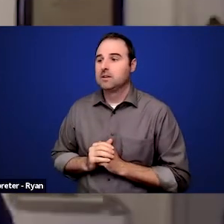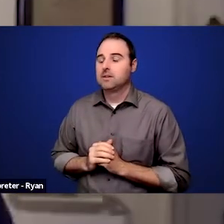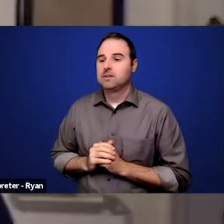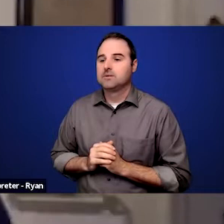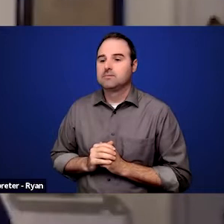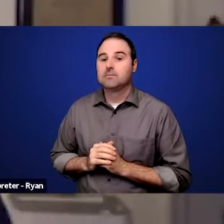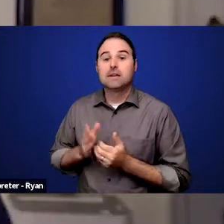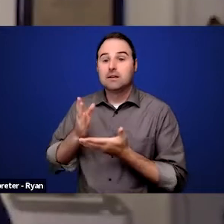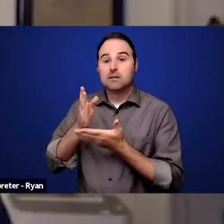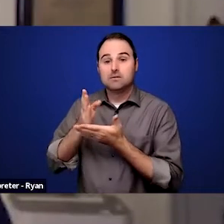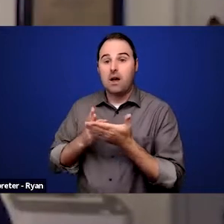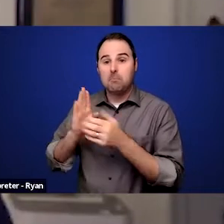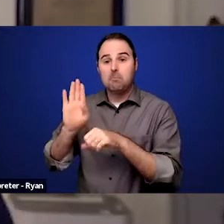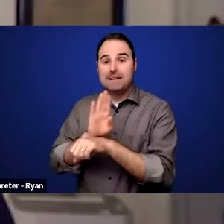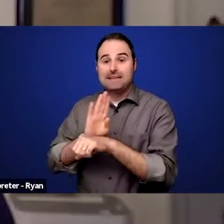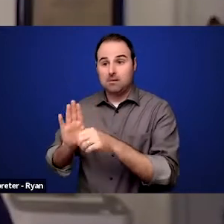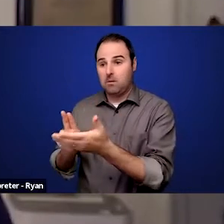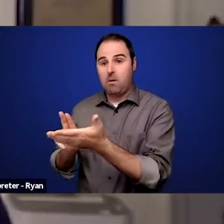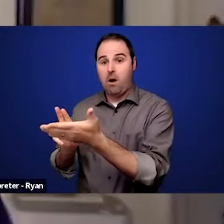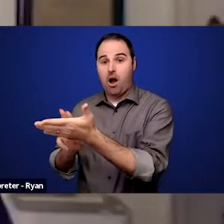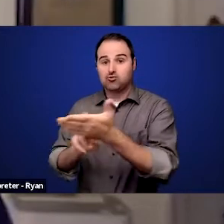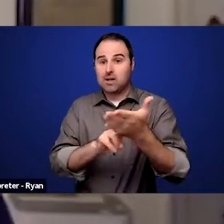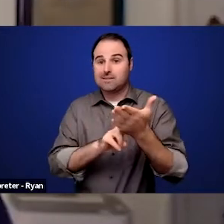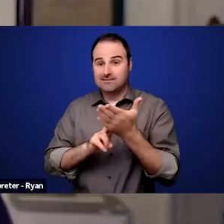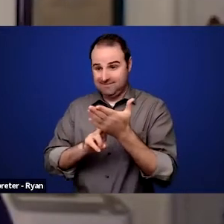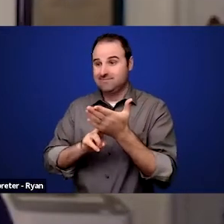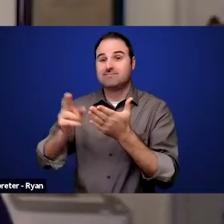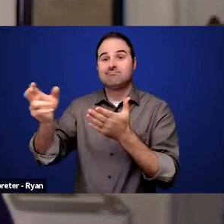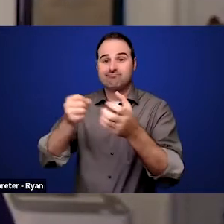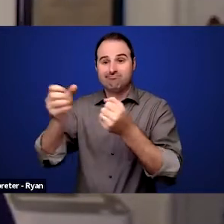for people to come in and do reviews of websites,